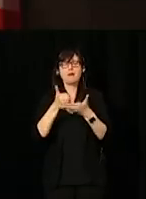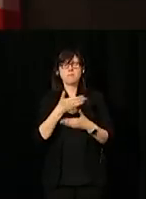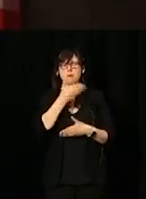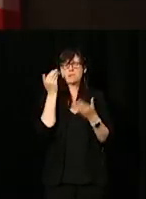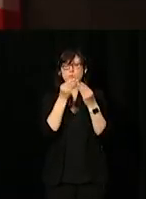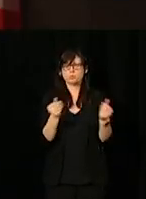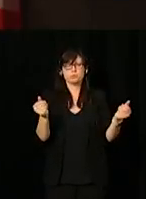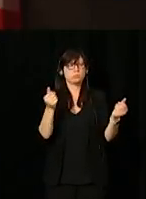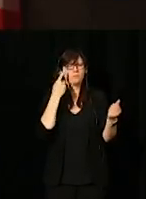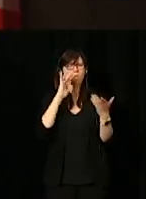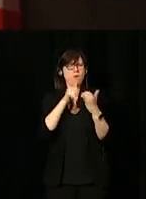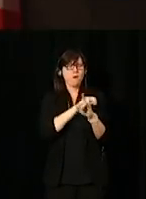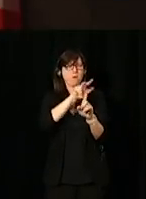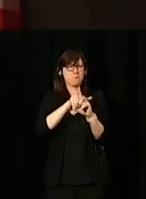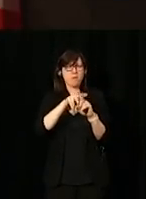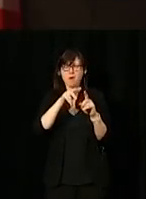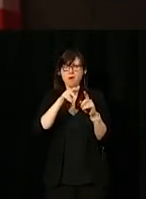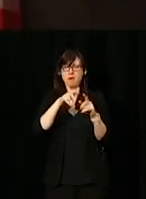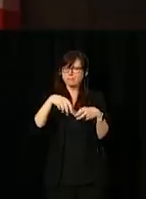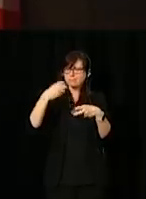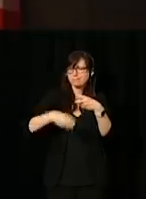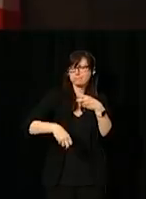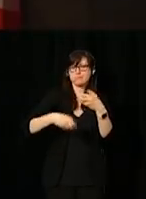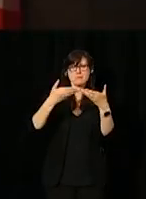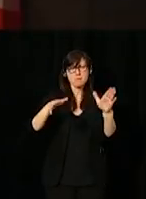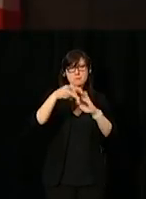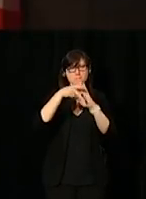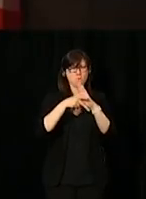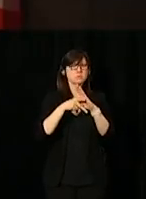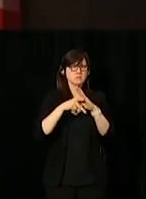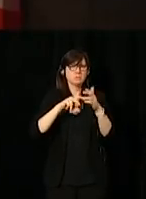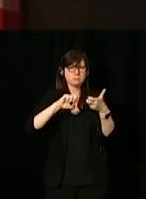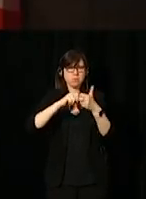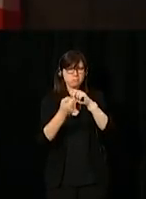to the complex public policy problems of today.